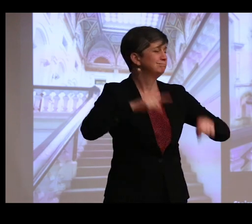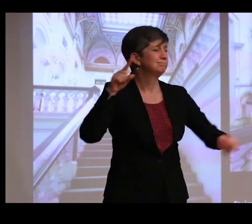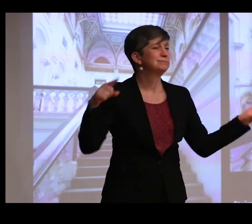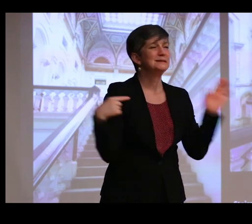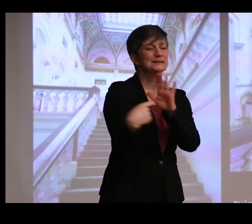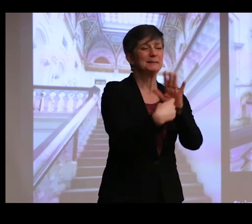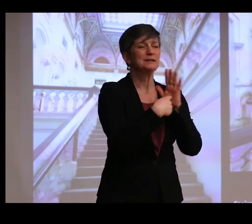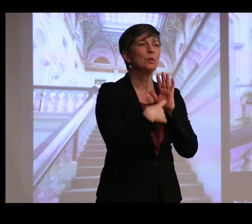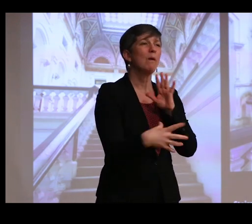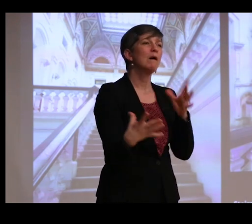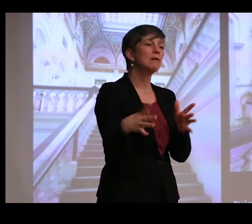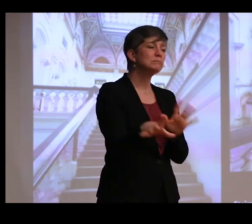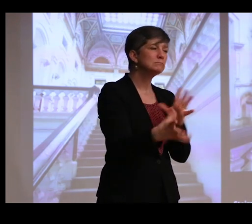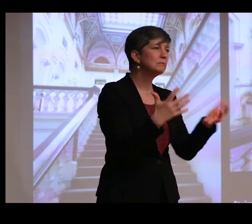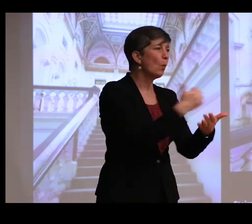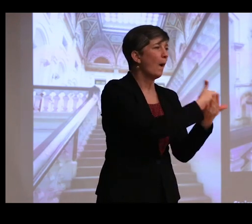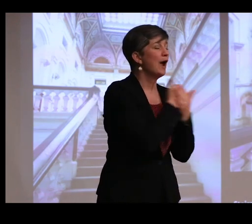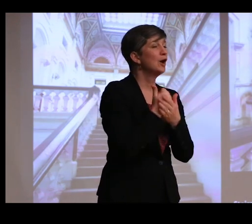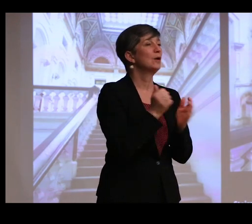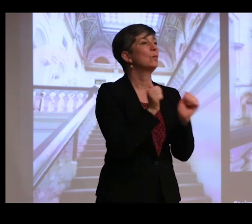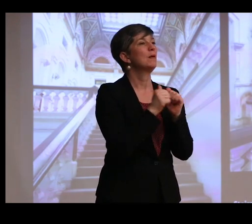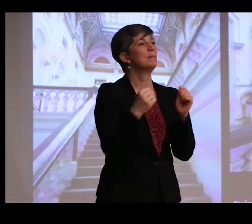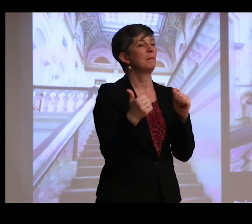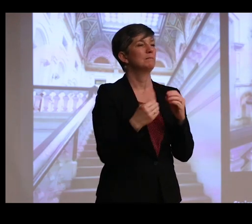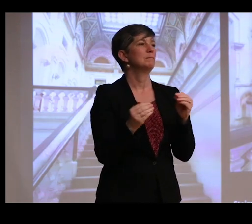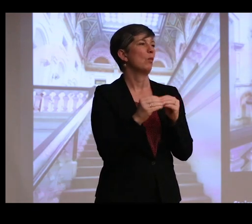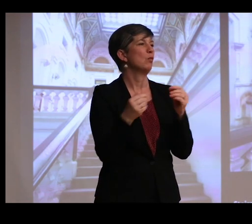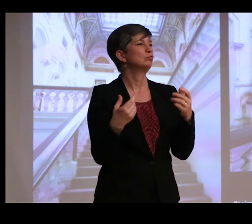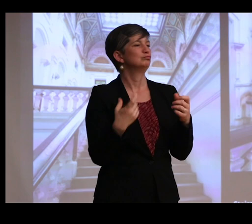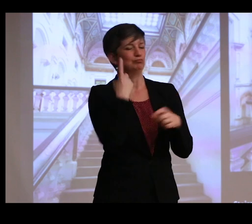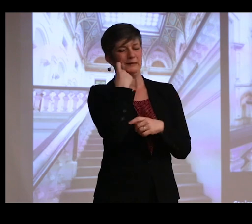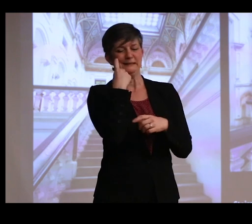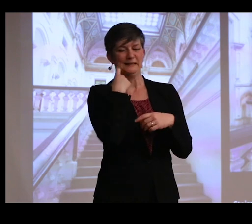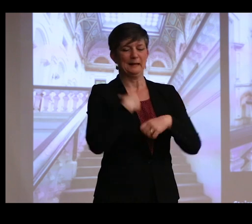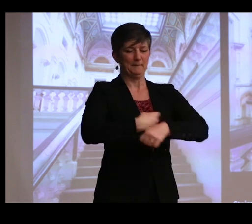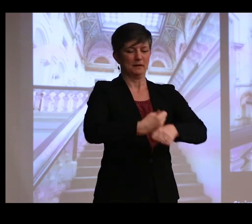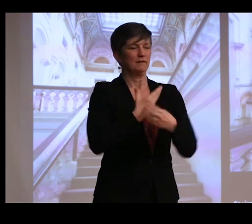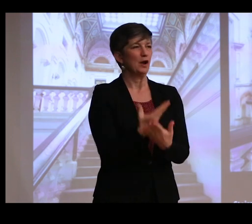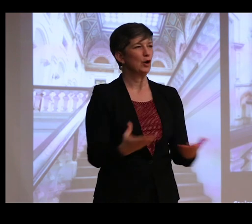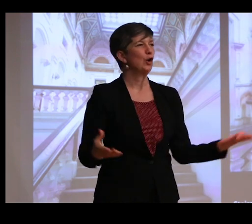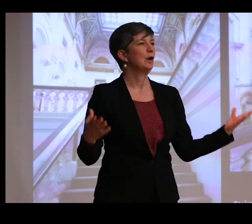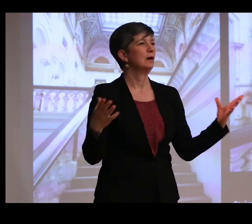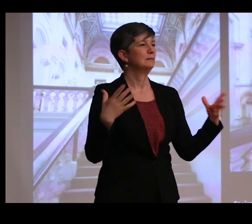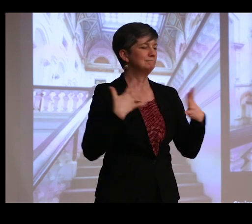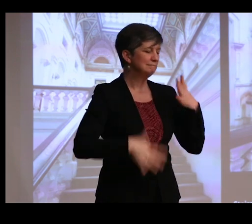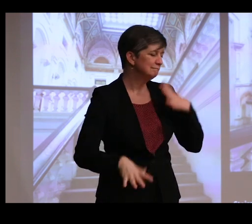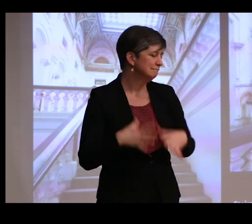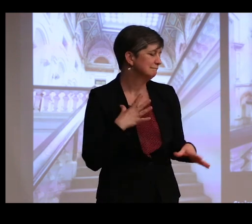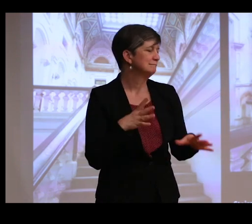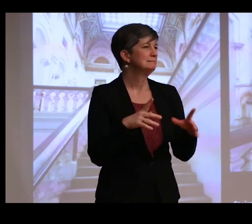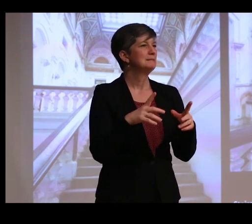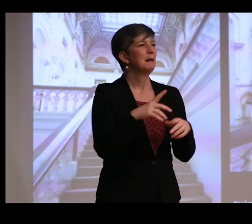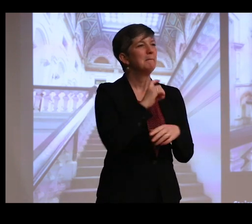were acquired alongside more recently manufactured goods such as textiles, wickerwork, metalwork.